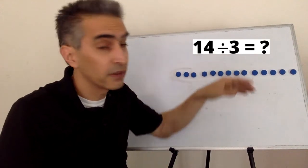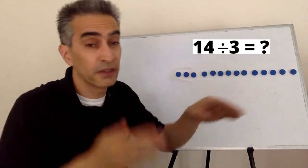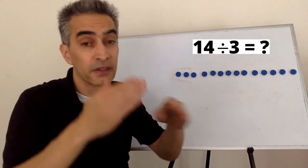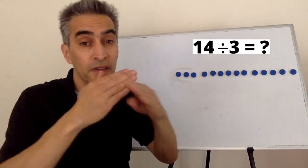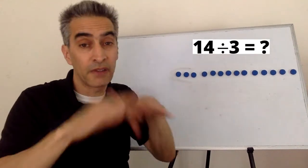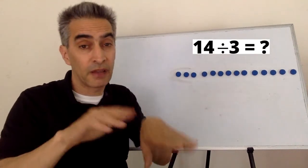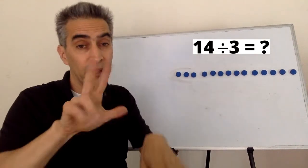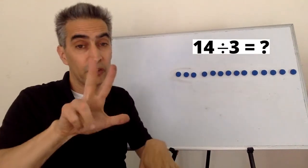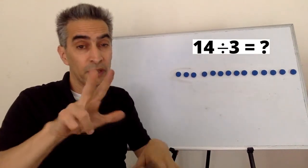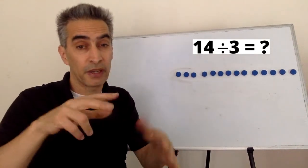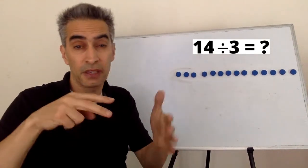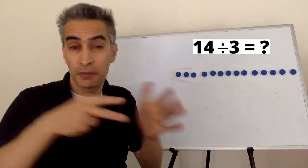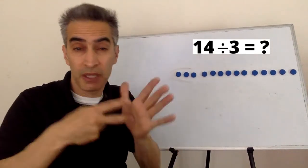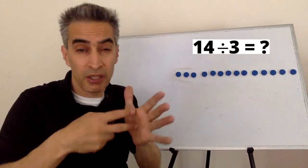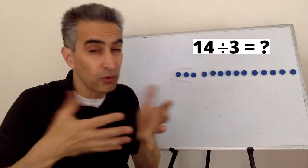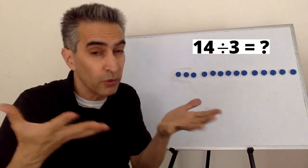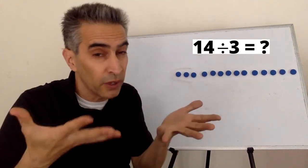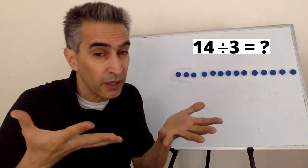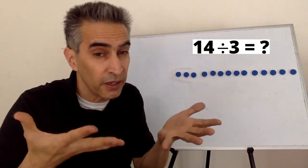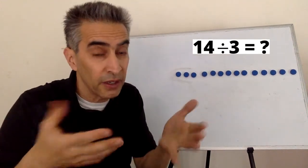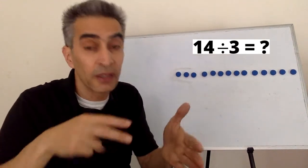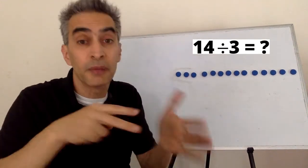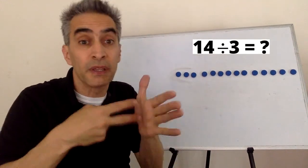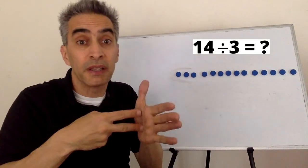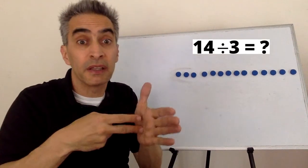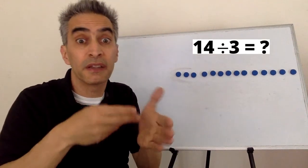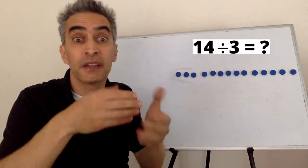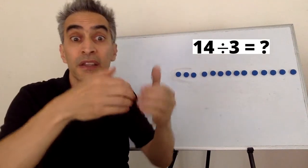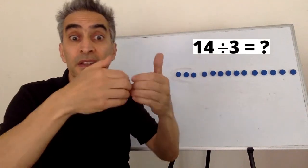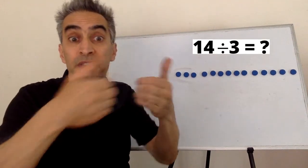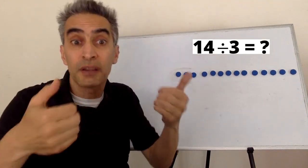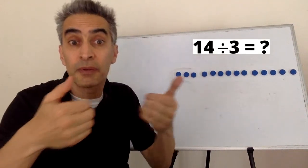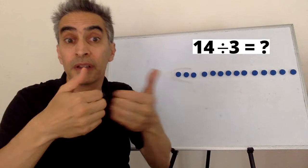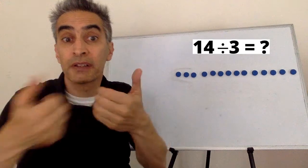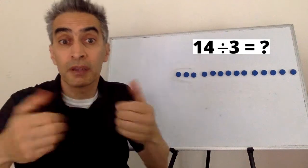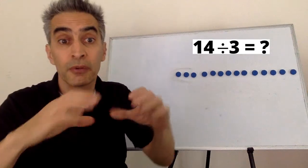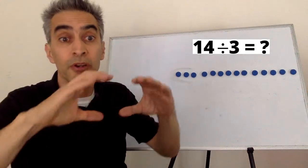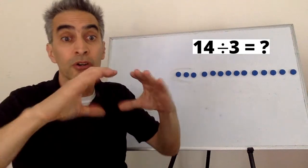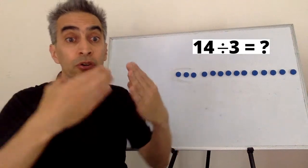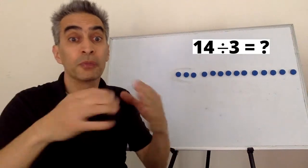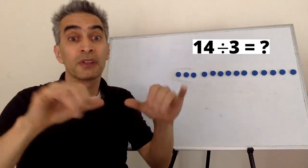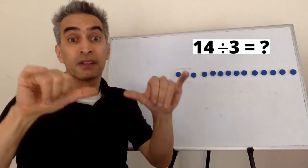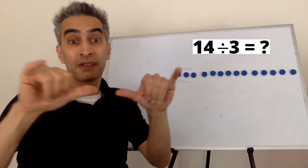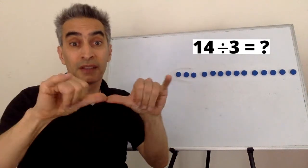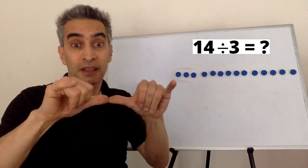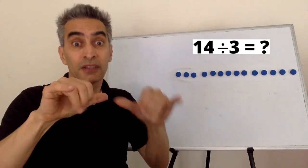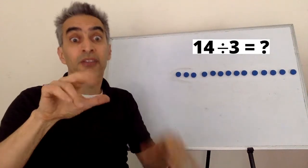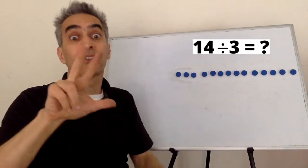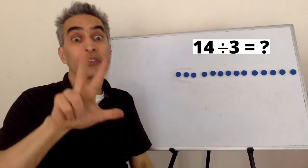This divided by 3 means separate 14 into groups of 3.